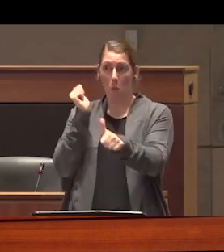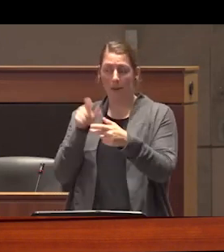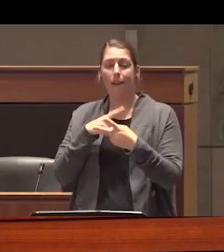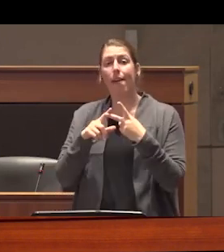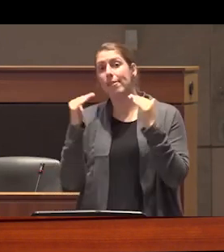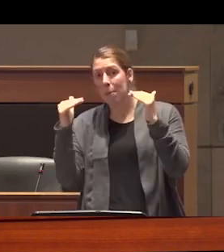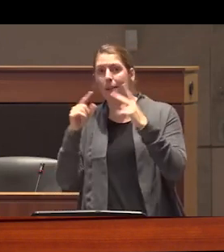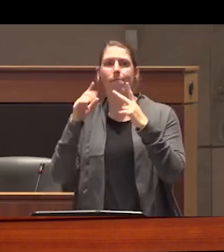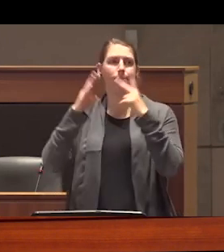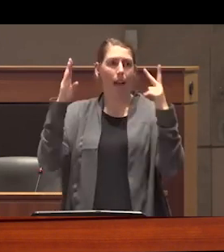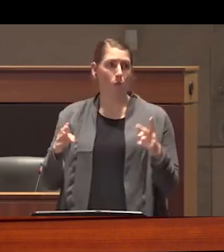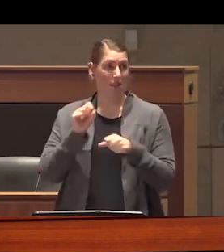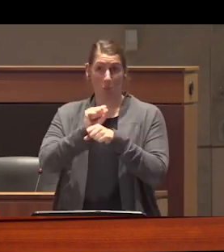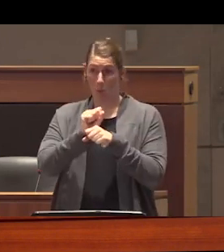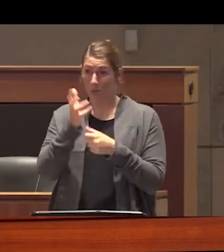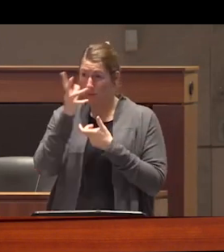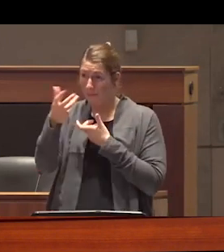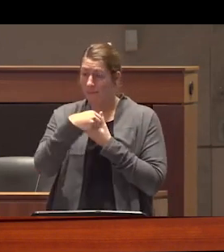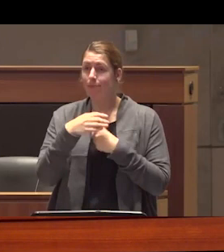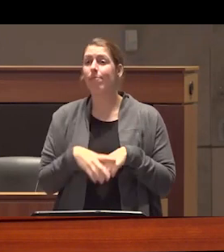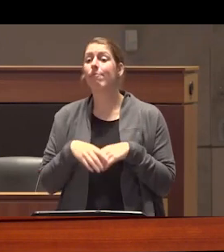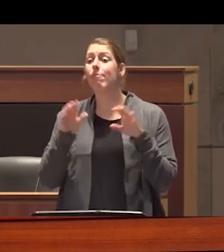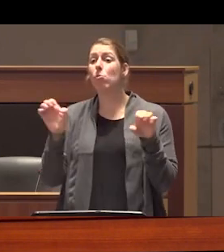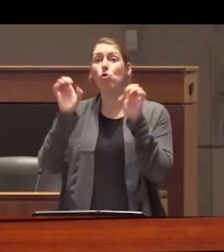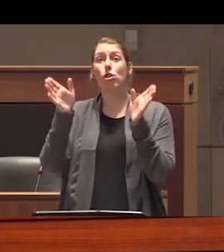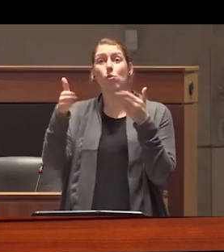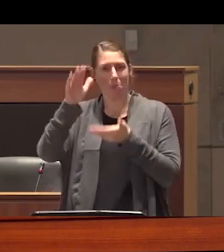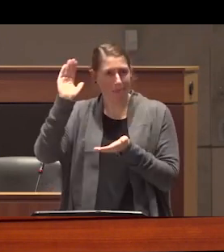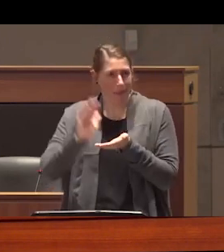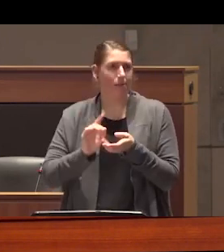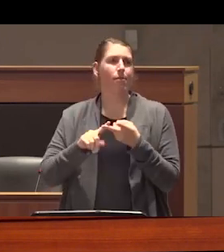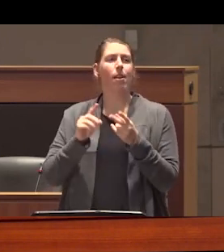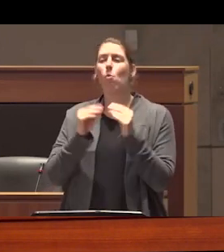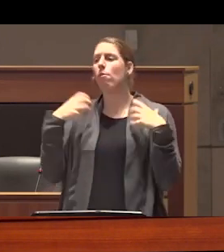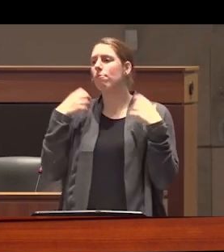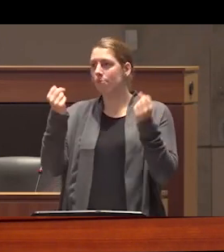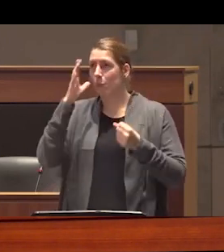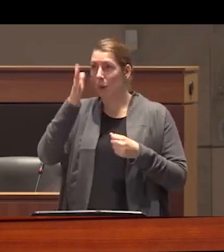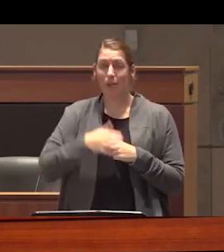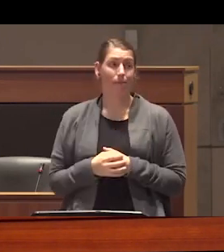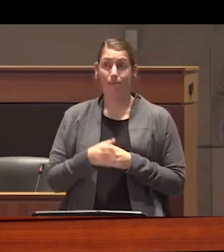housing and employment fewer emergency room visits and general well-being very bluntly the laws of